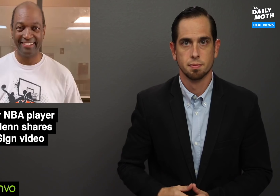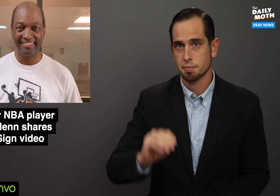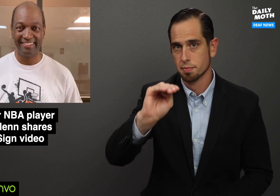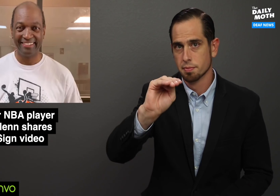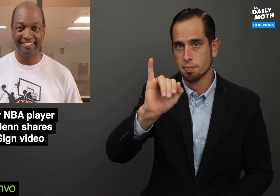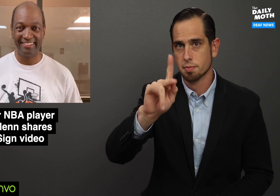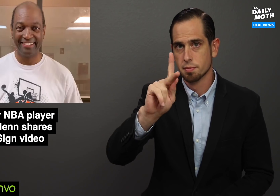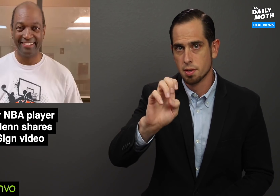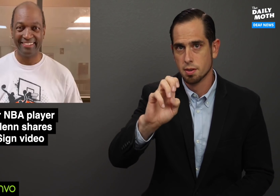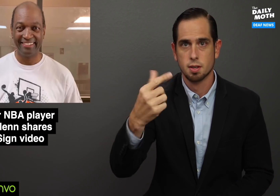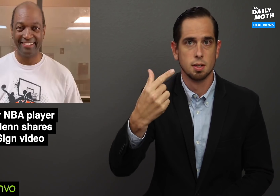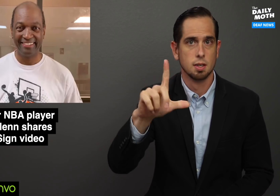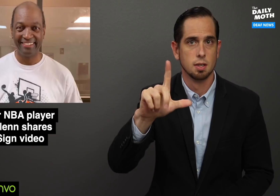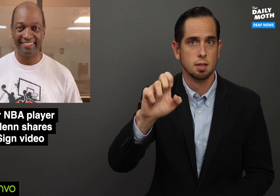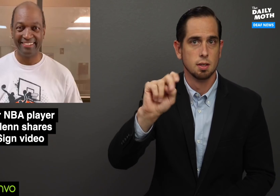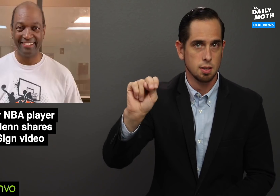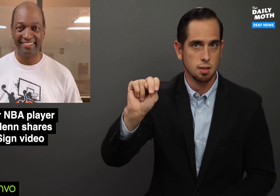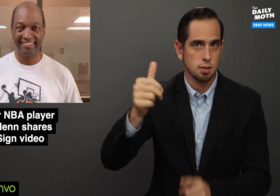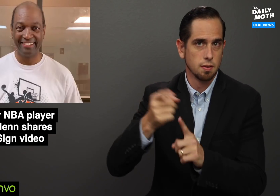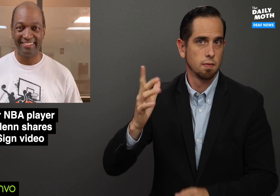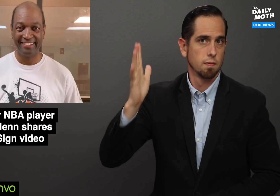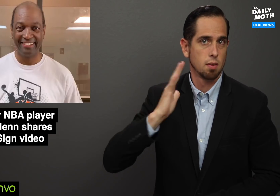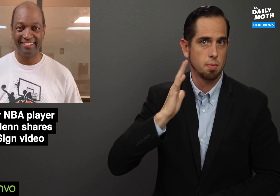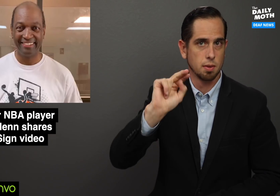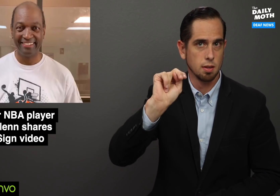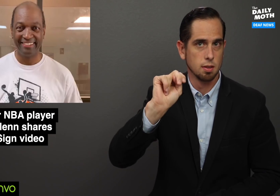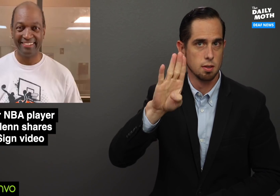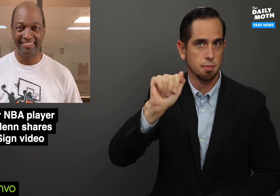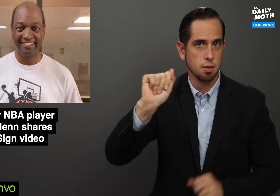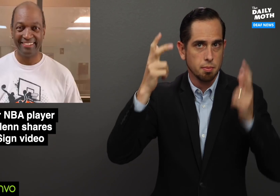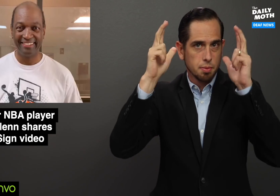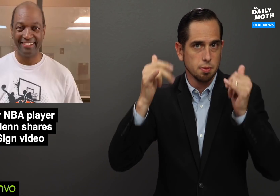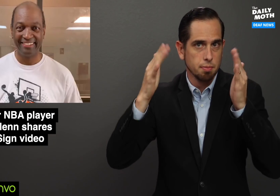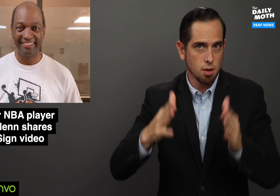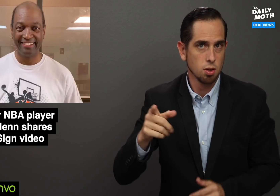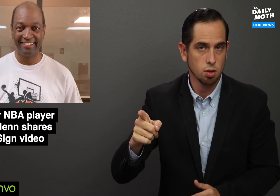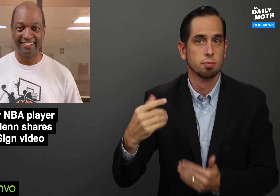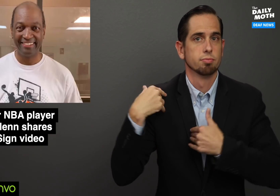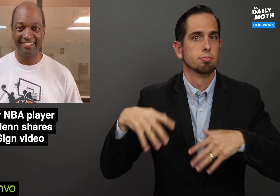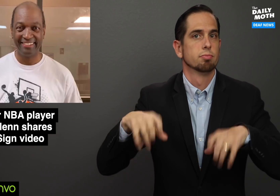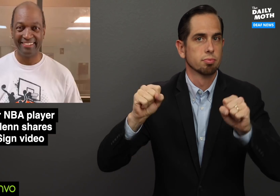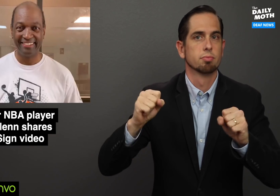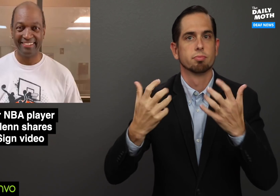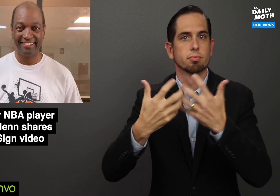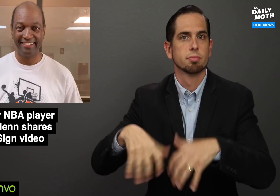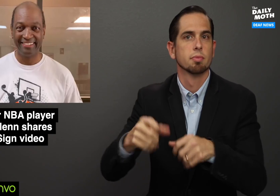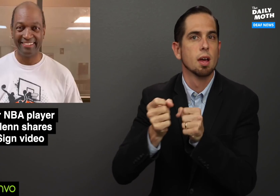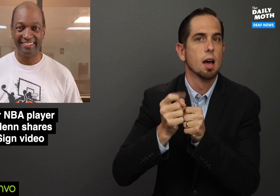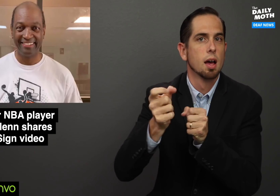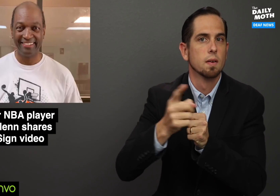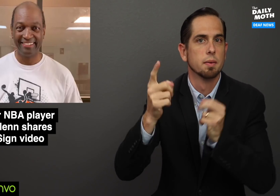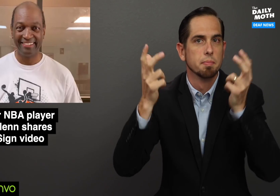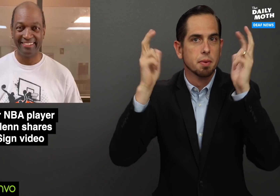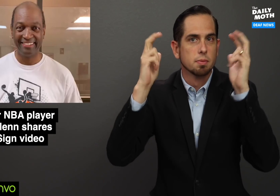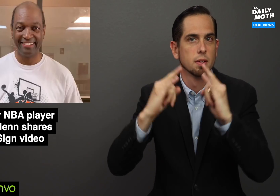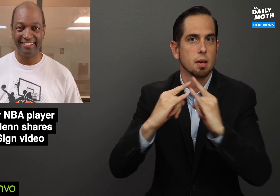Mike Glenn, a former NBA player who runs an annual basketball